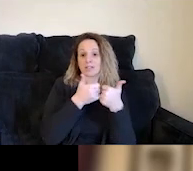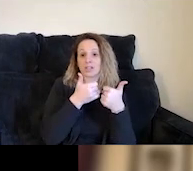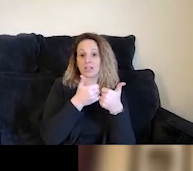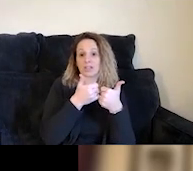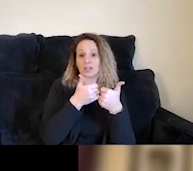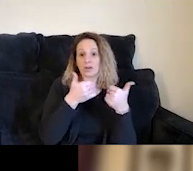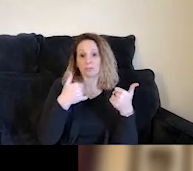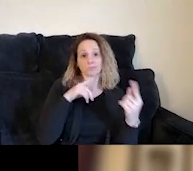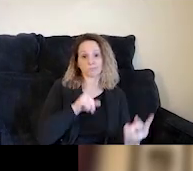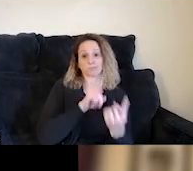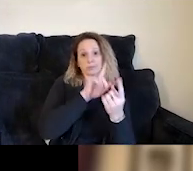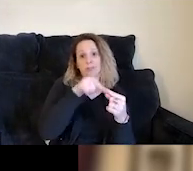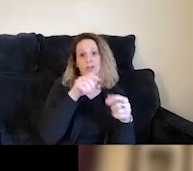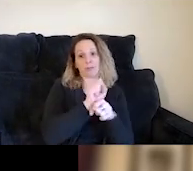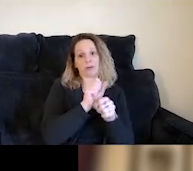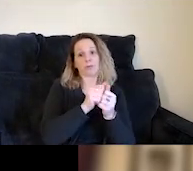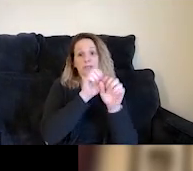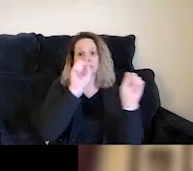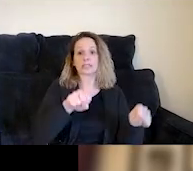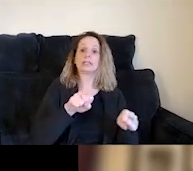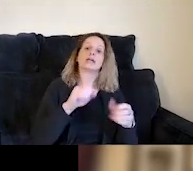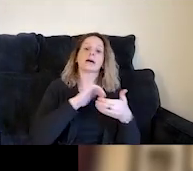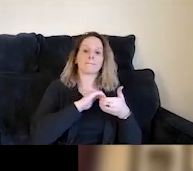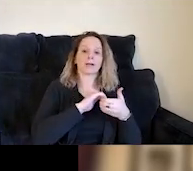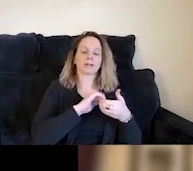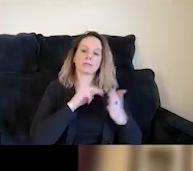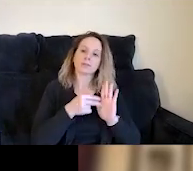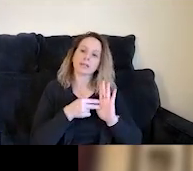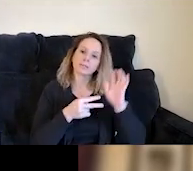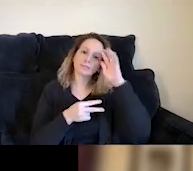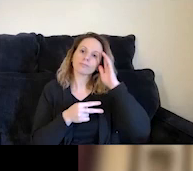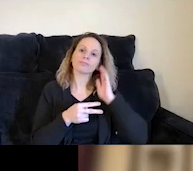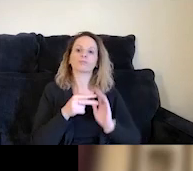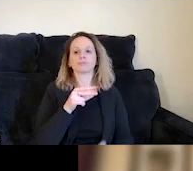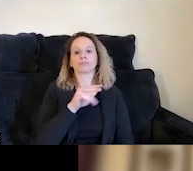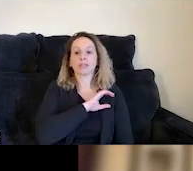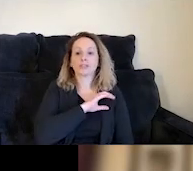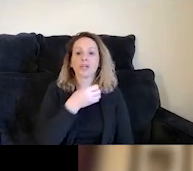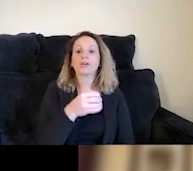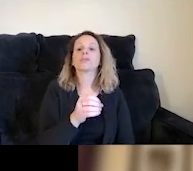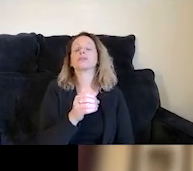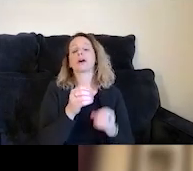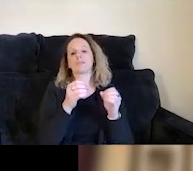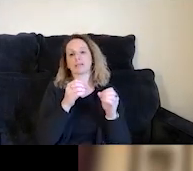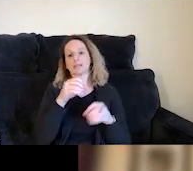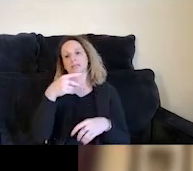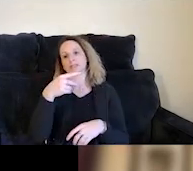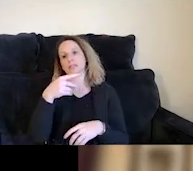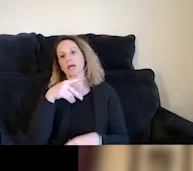when working with system partners. And when we say system partners, we mean sheriff's offices or probation departments or our California Department